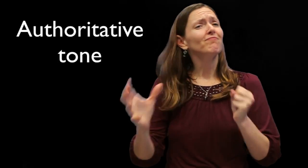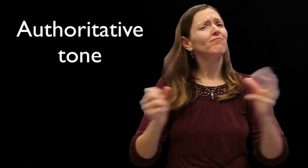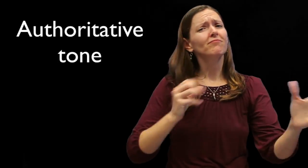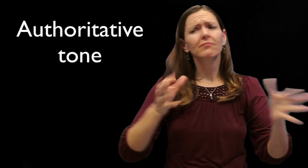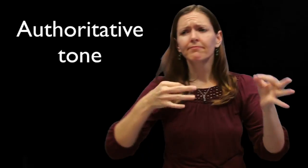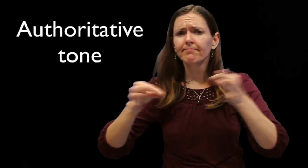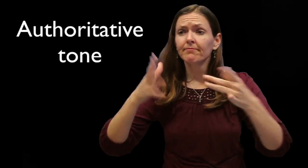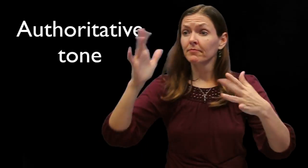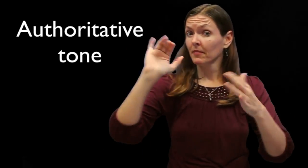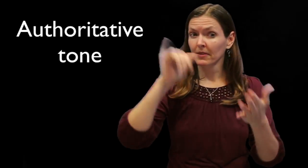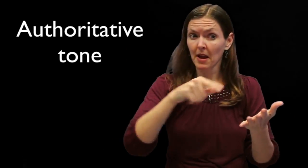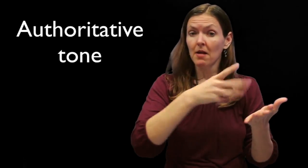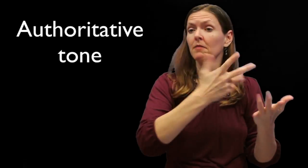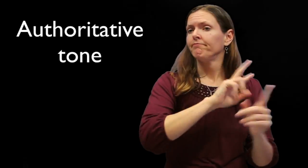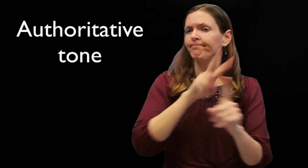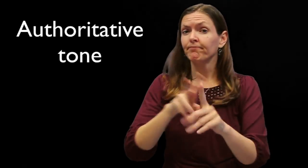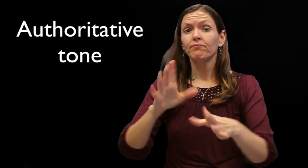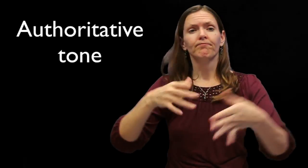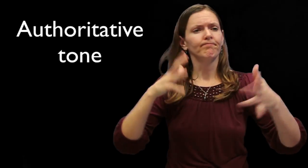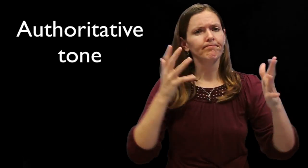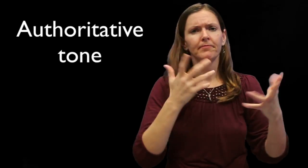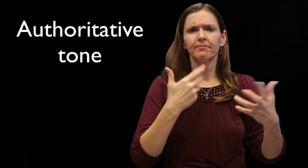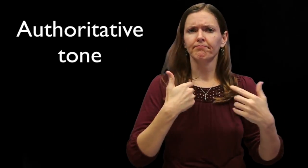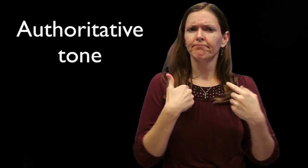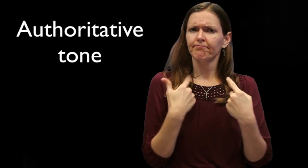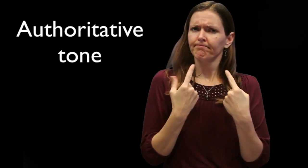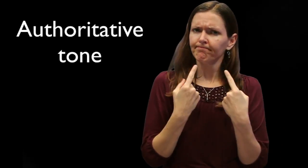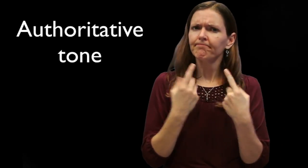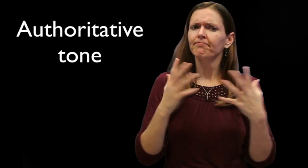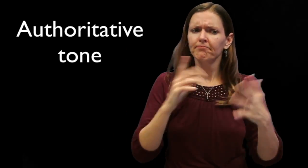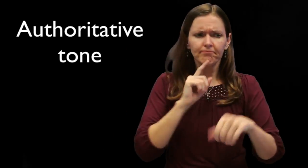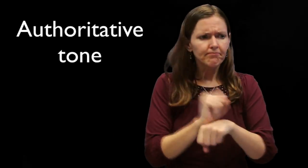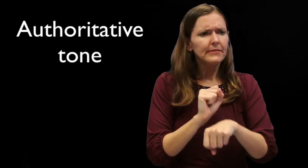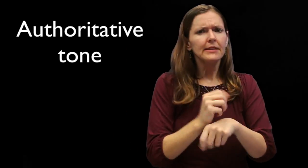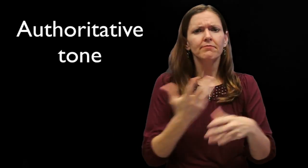In academic signing, speakers are expected to discuss academic information confidently [Raychelle is